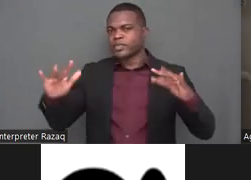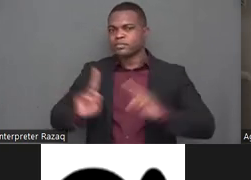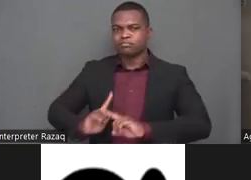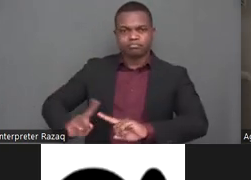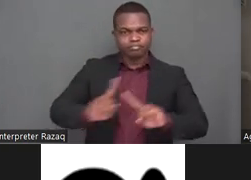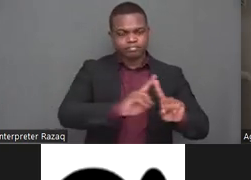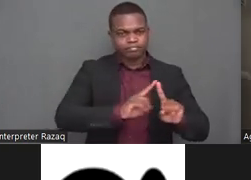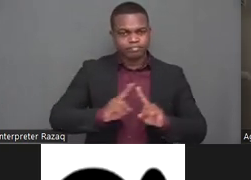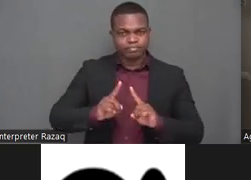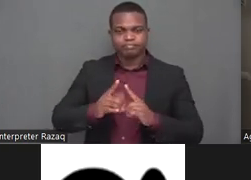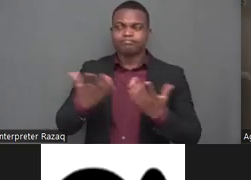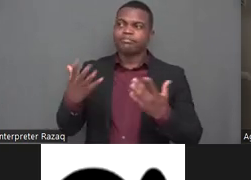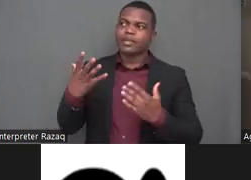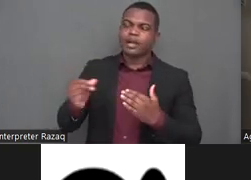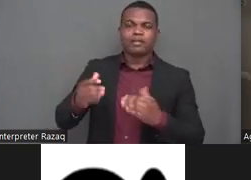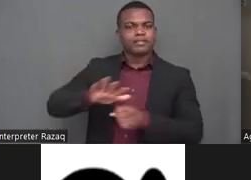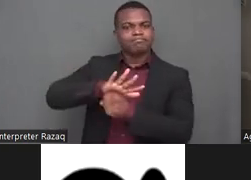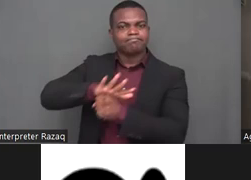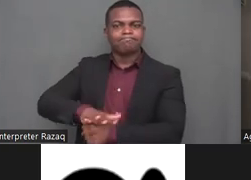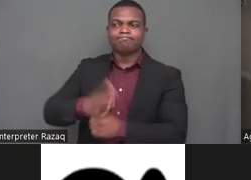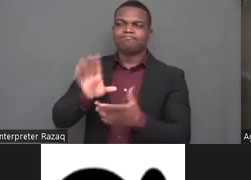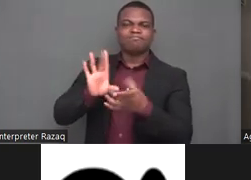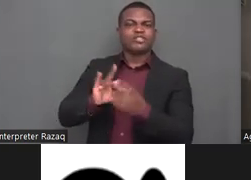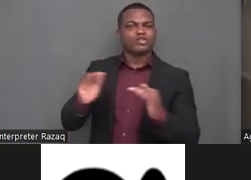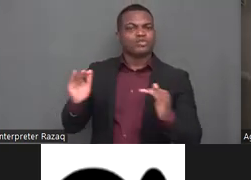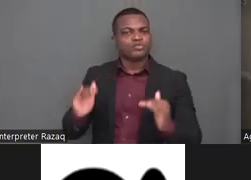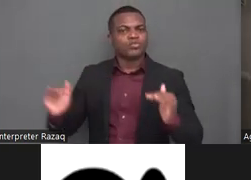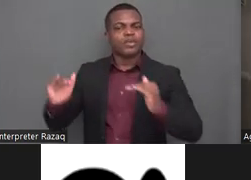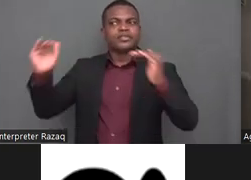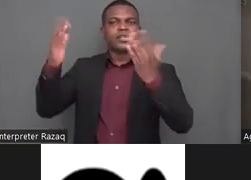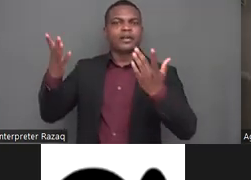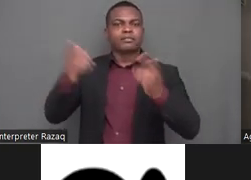and this is despite the continuous efforts and really years of advocacy of many persons with